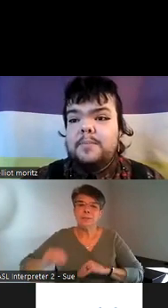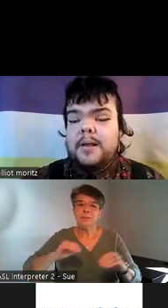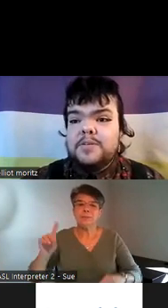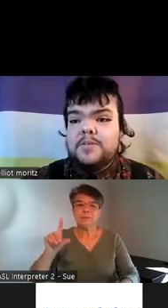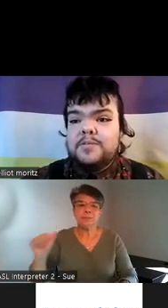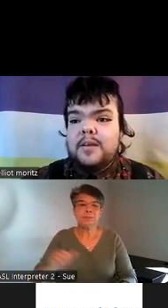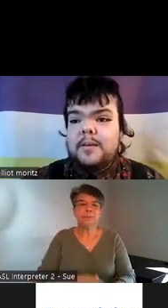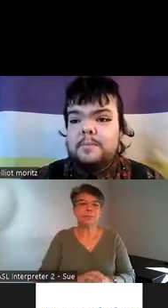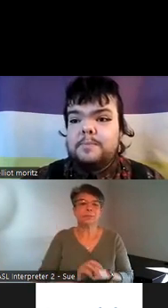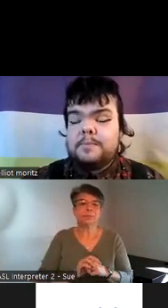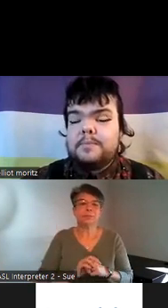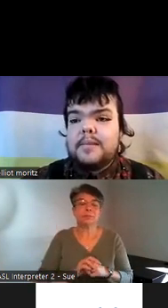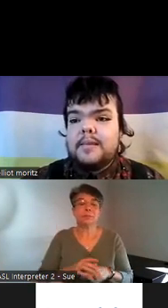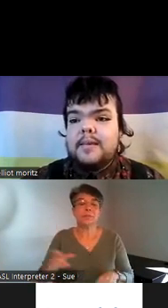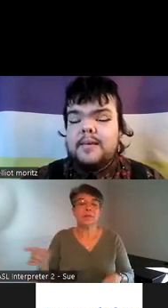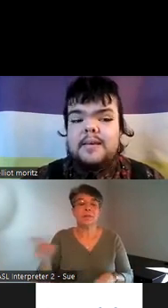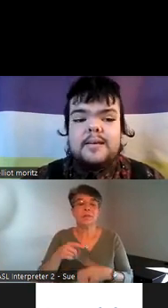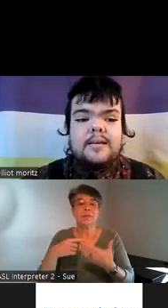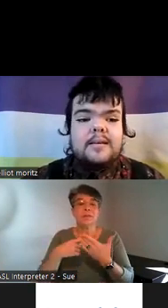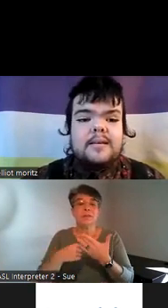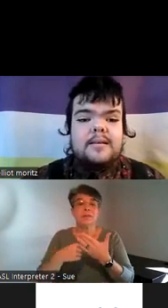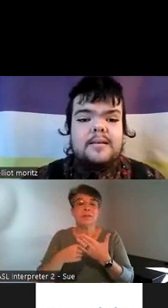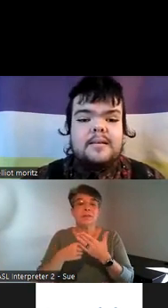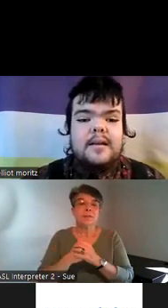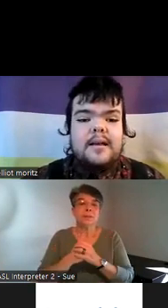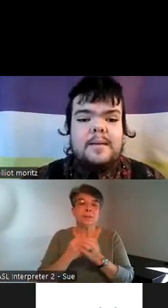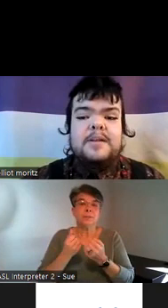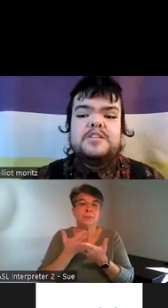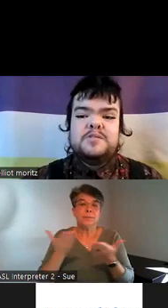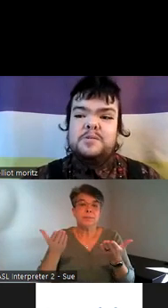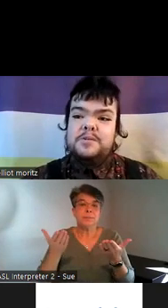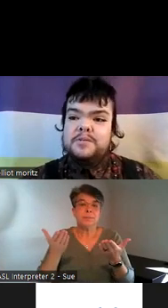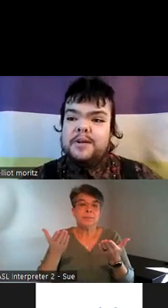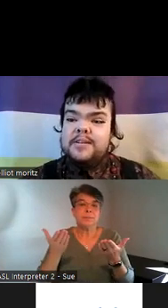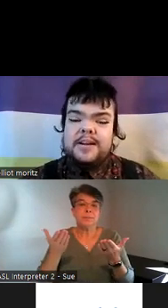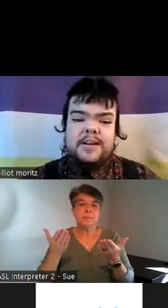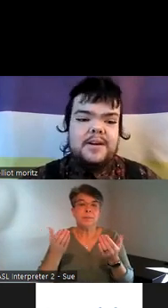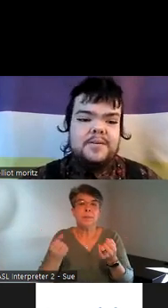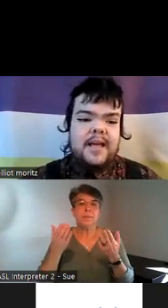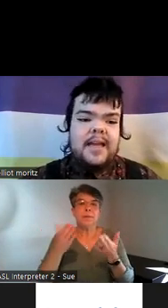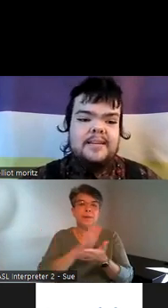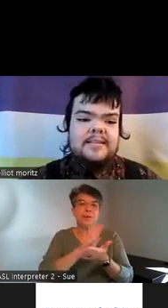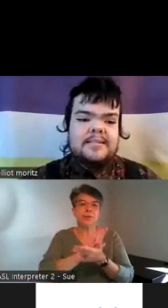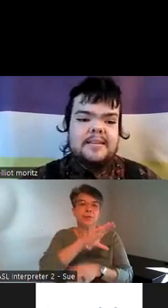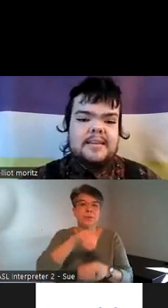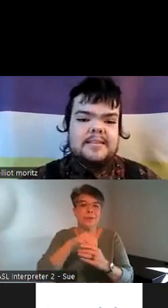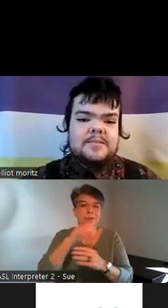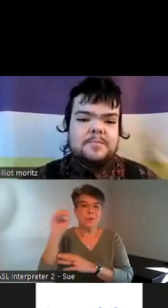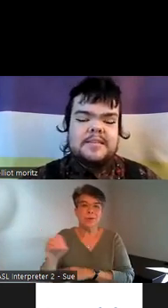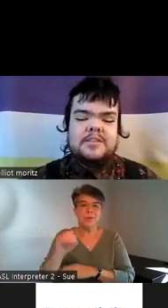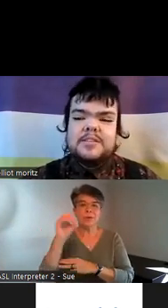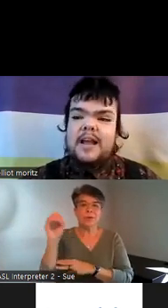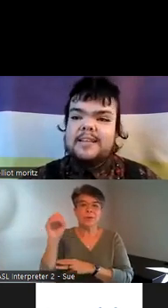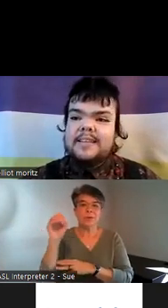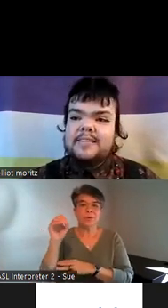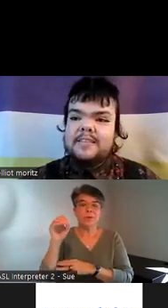a bunch of um a bunch of schools throughout Ontario and it's basically just highlighting